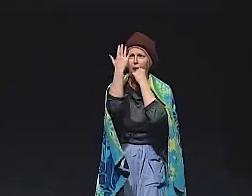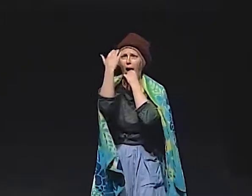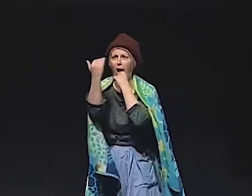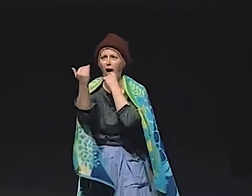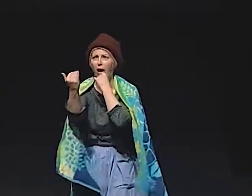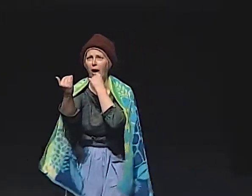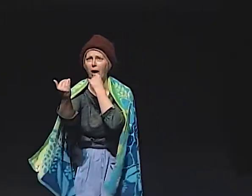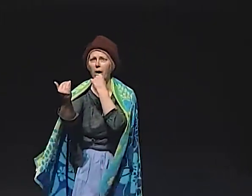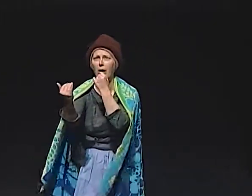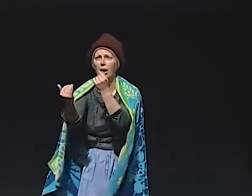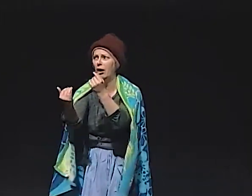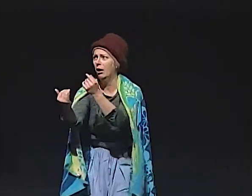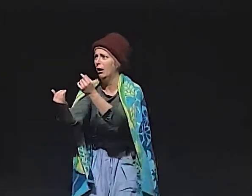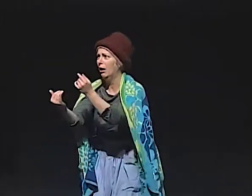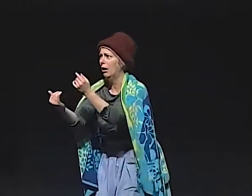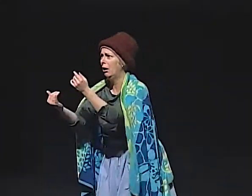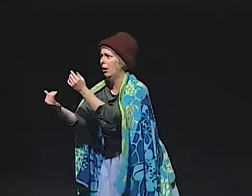TELL ME WHY NOW.